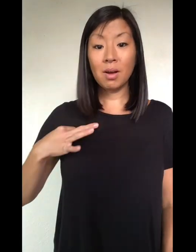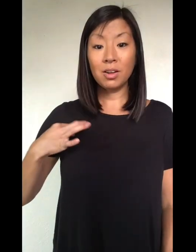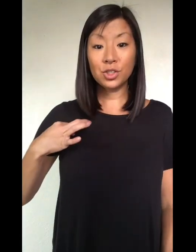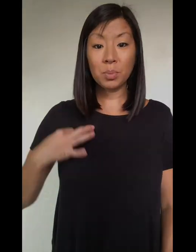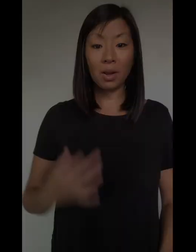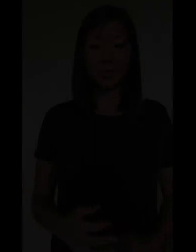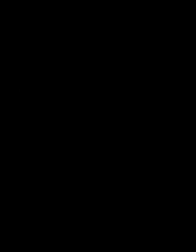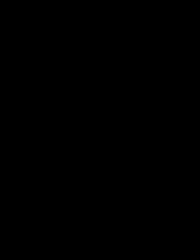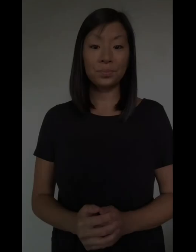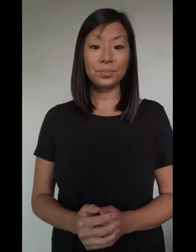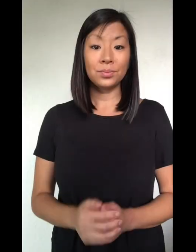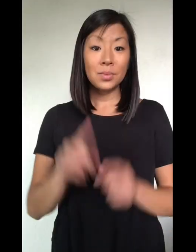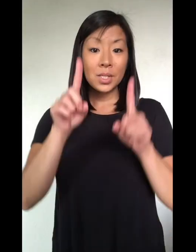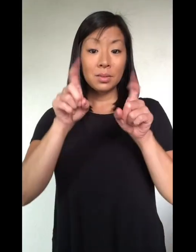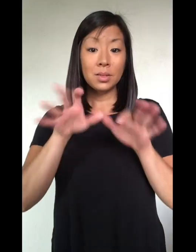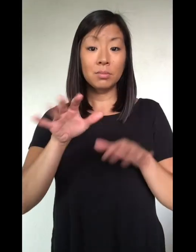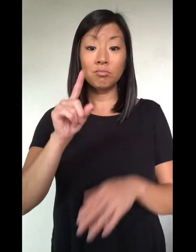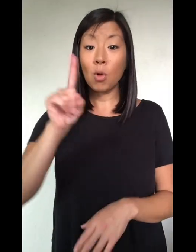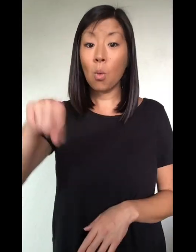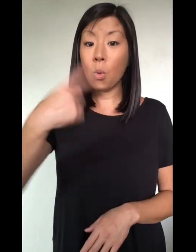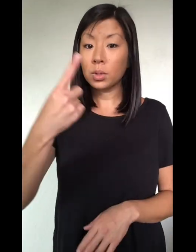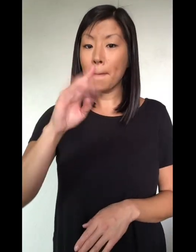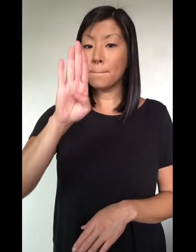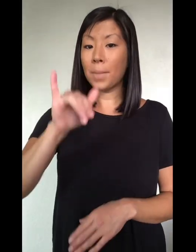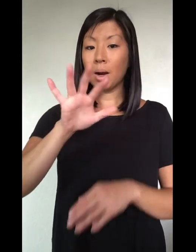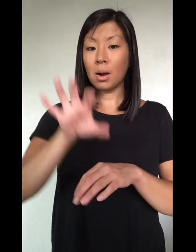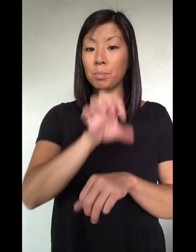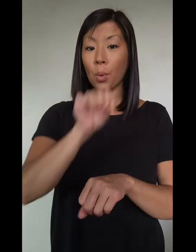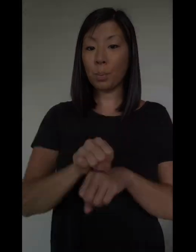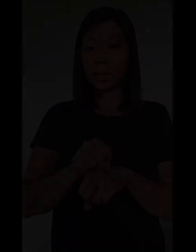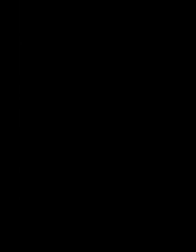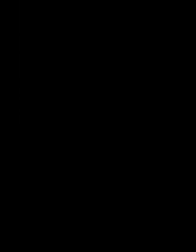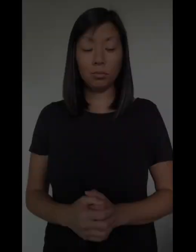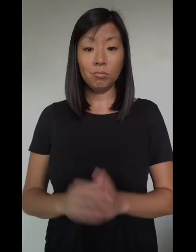for any person who is eligible. Testing is by appointment only.